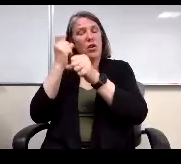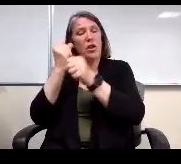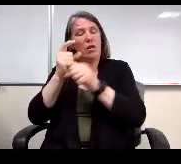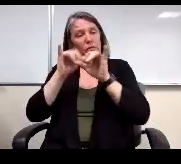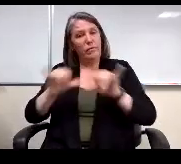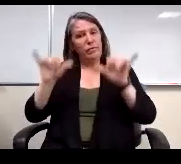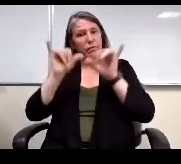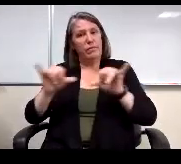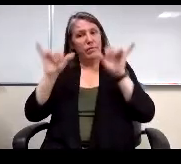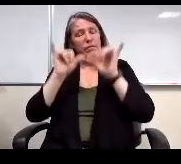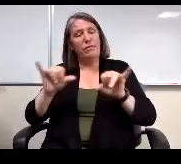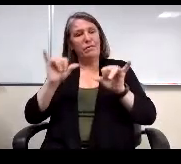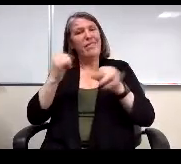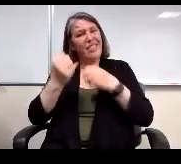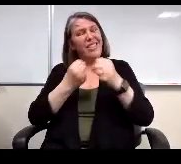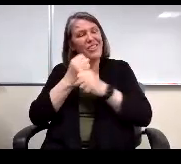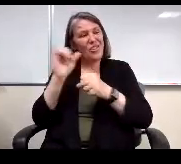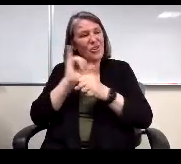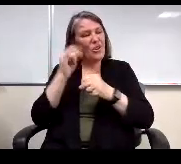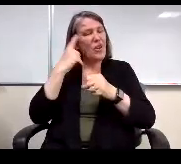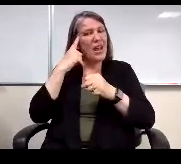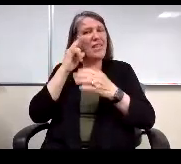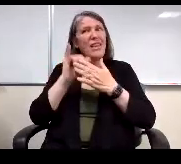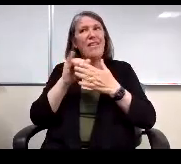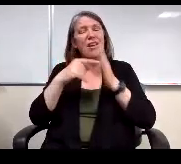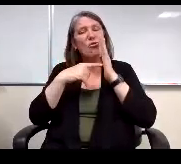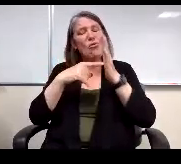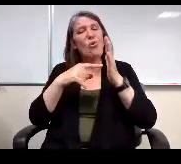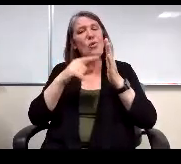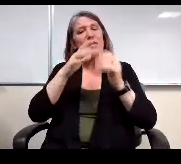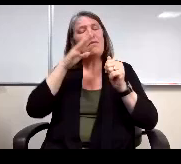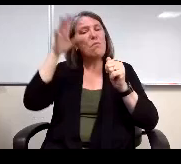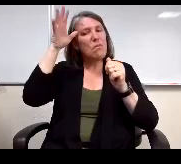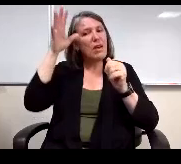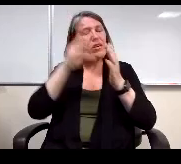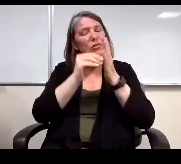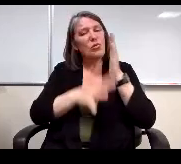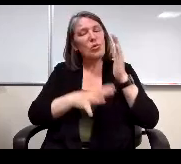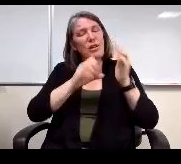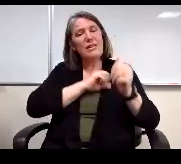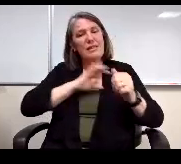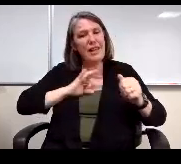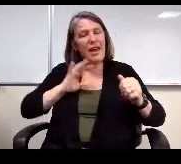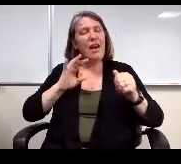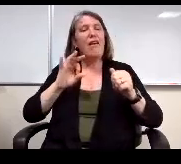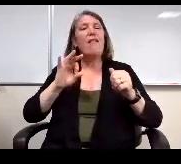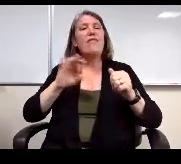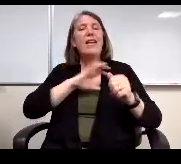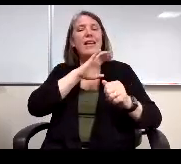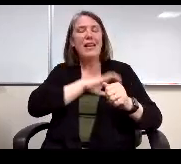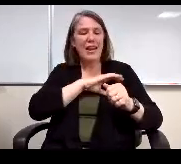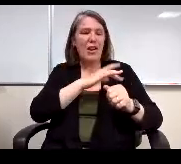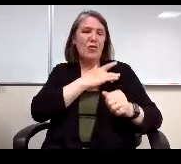and even I think the grace that students and parents and staff have extended in certain character traits in particular.